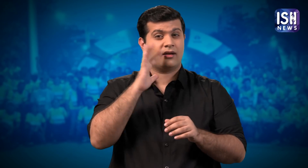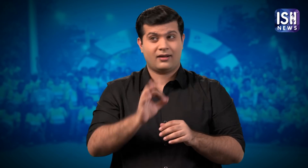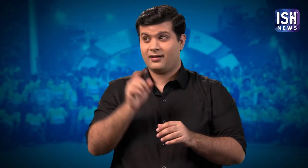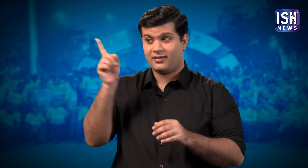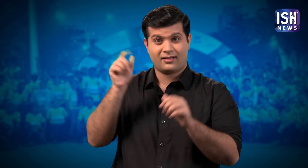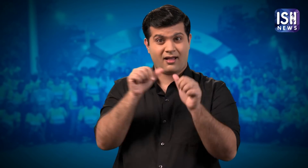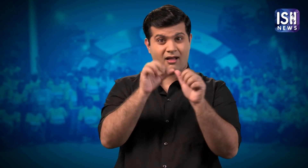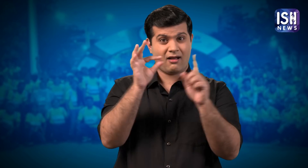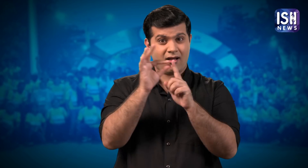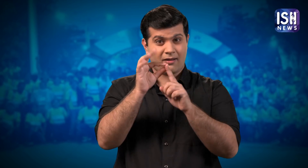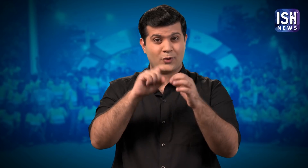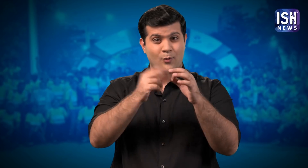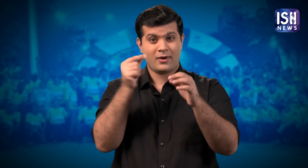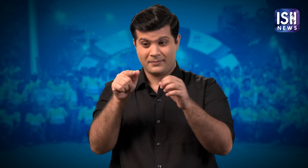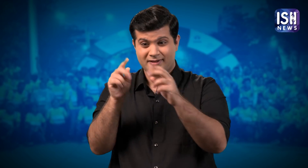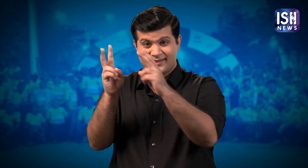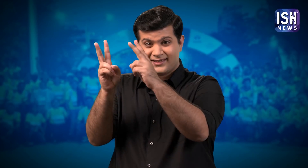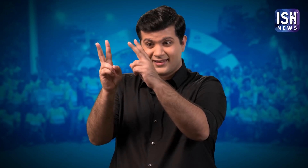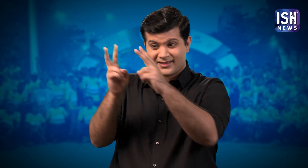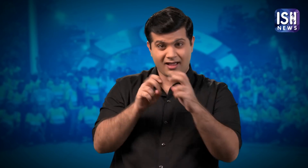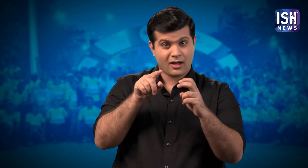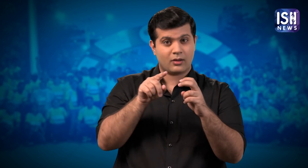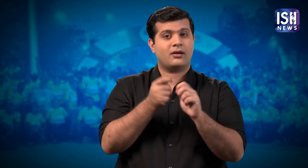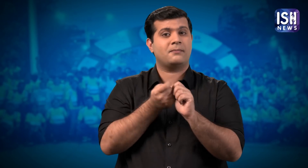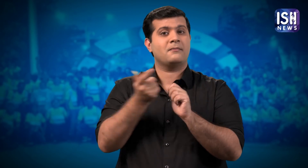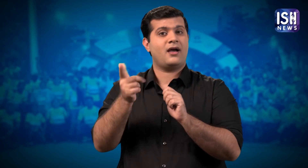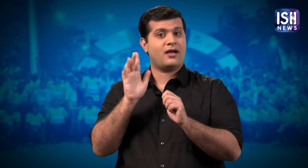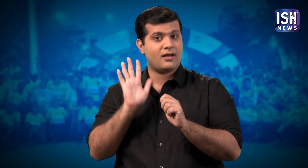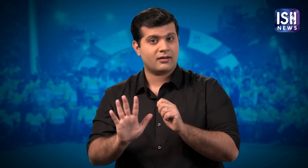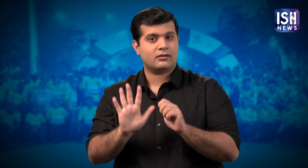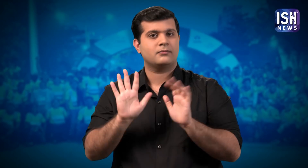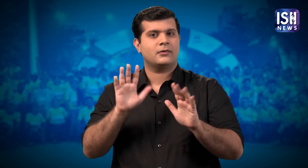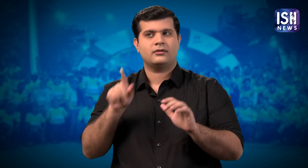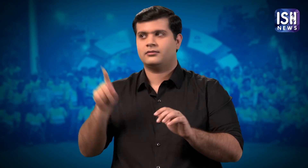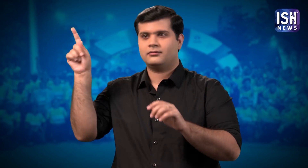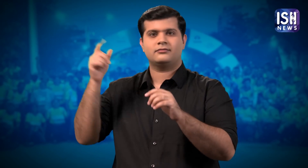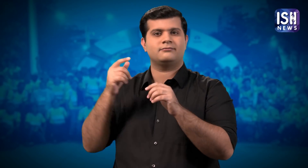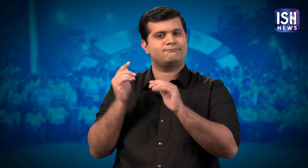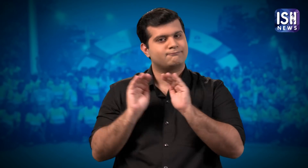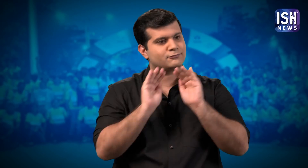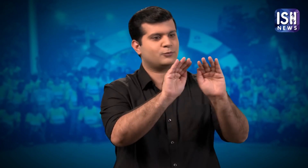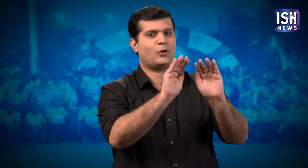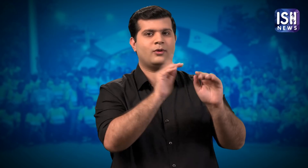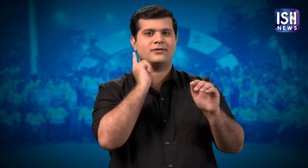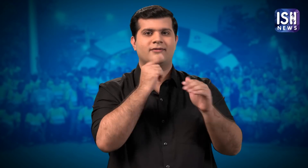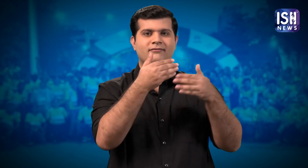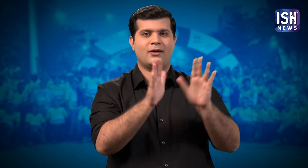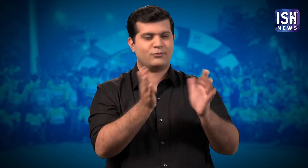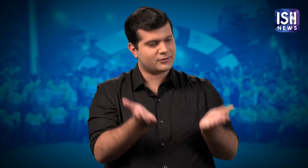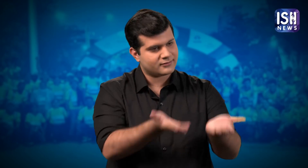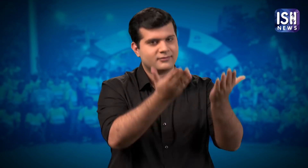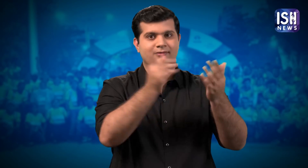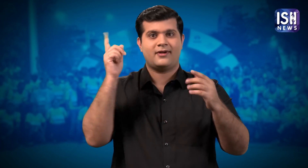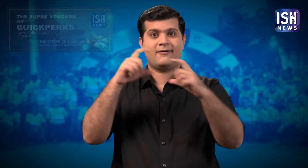You actually need to pay to use the App but the company has decided to give away vouchers as an act of support to the Deaf community.